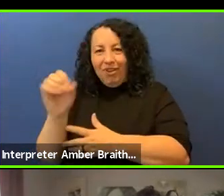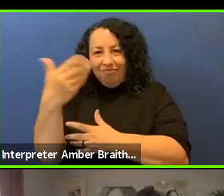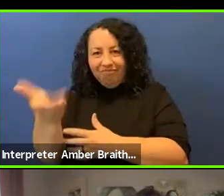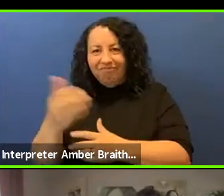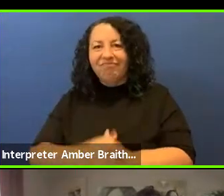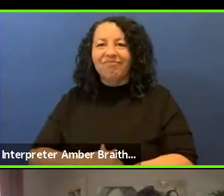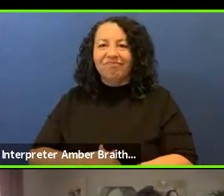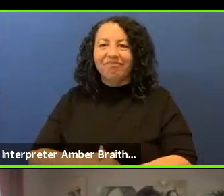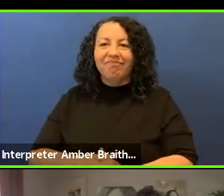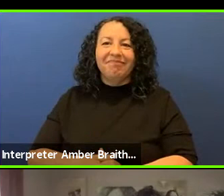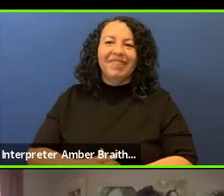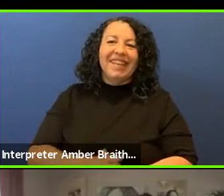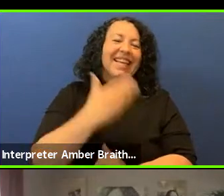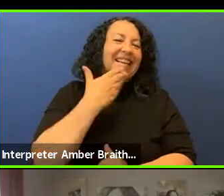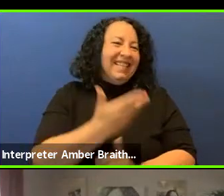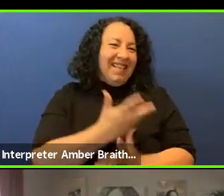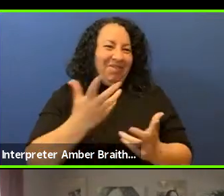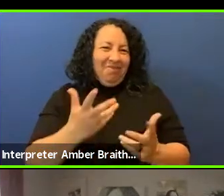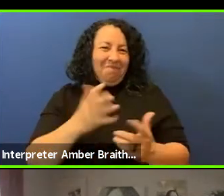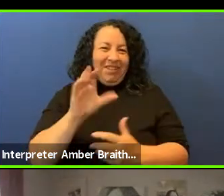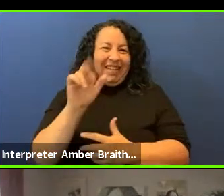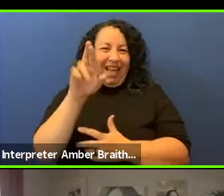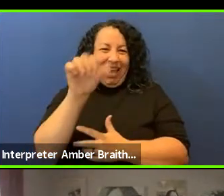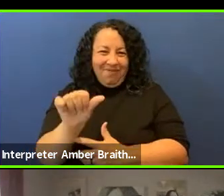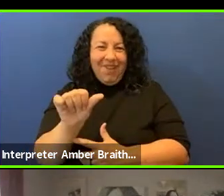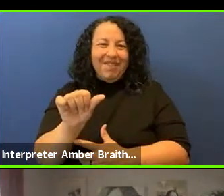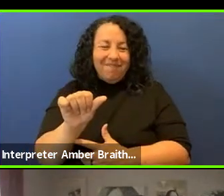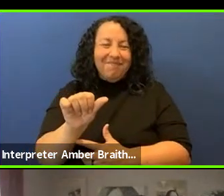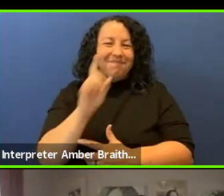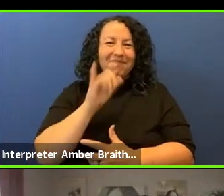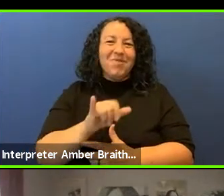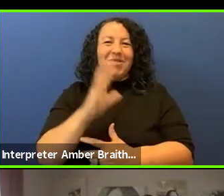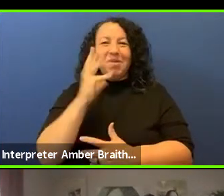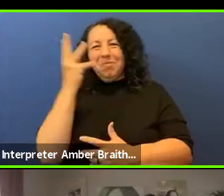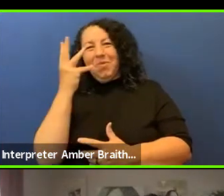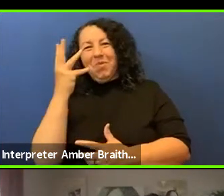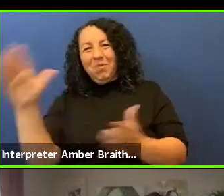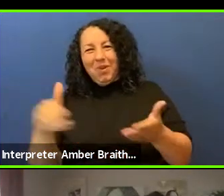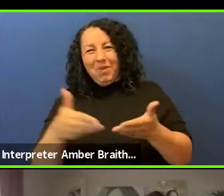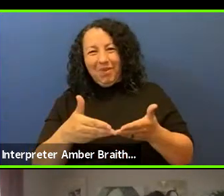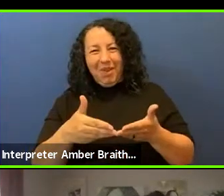Thank you so much, Cyra, for that beautiful introduction.